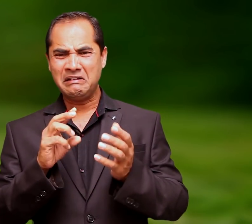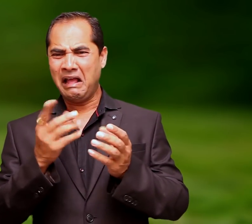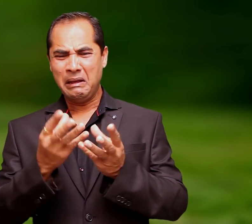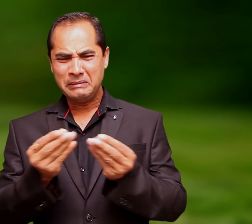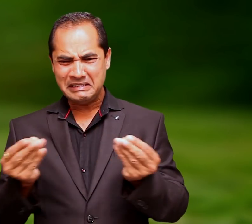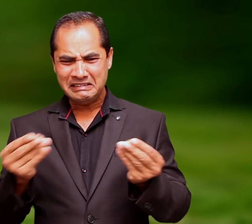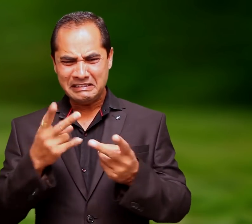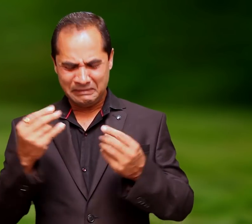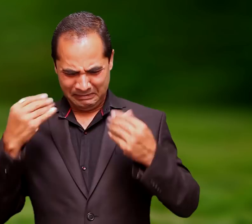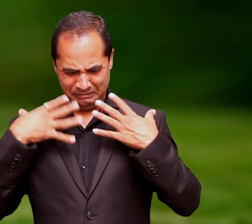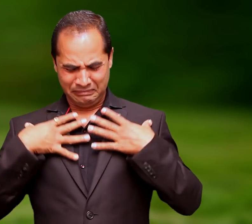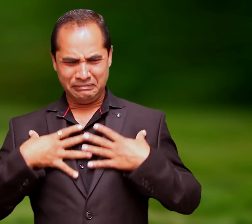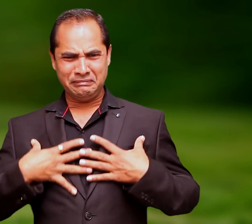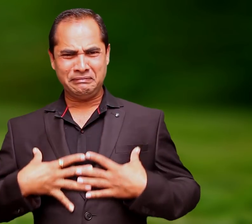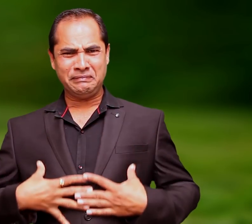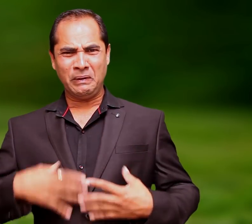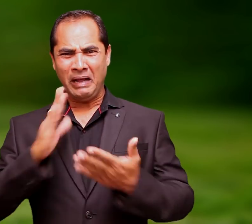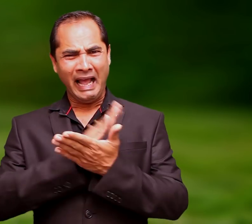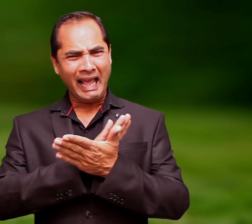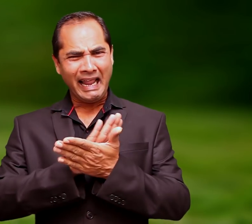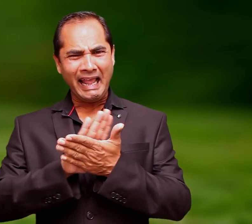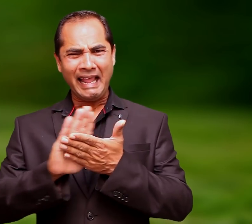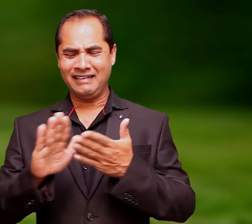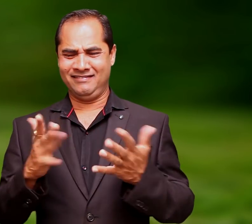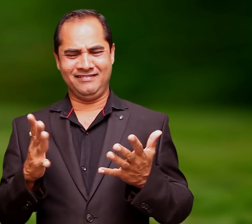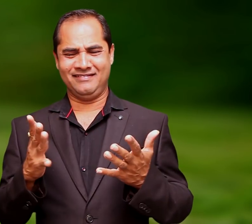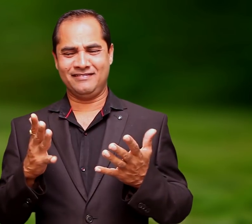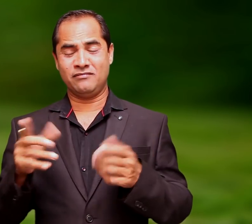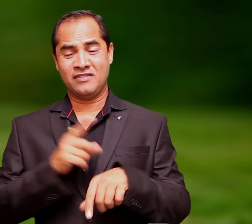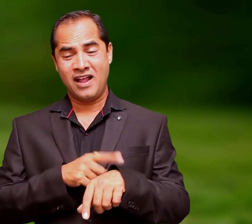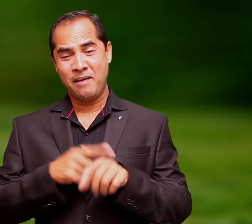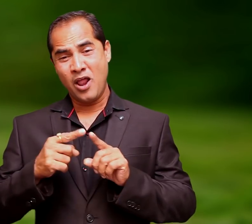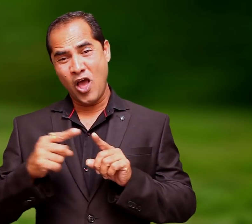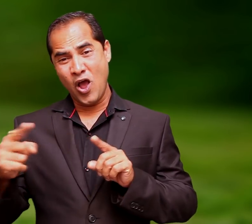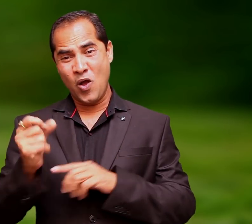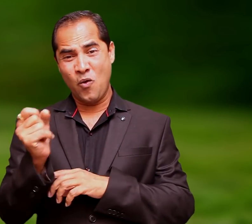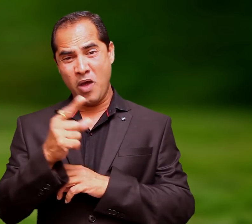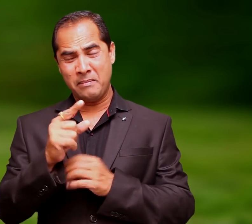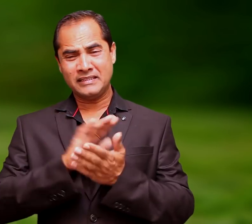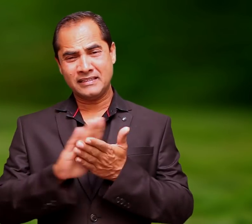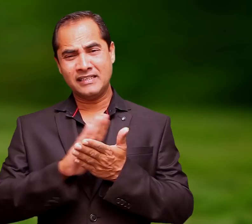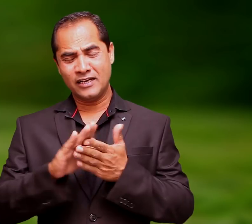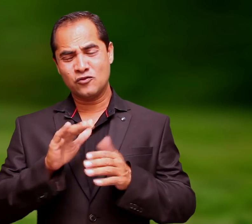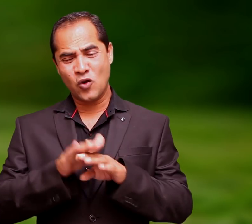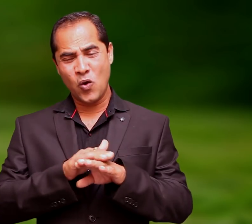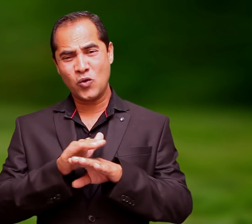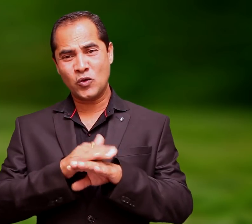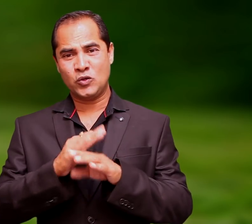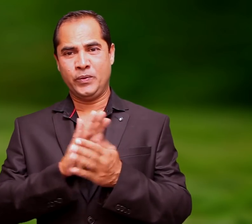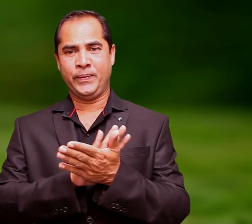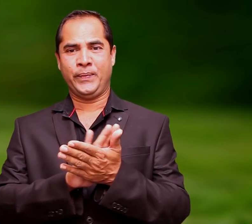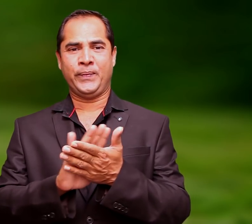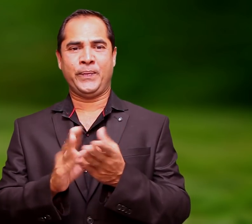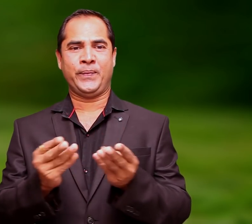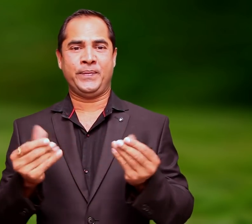was covered in mud and it took a month to clean him.